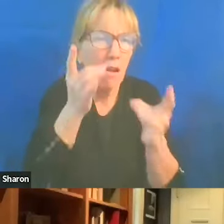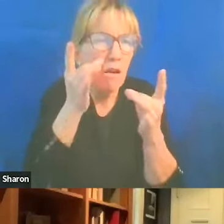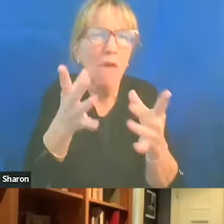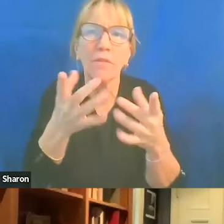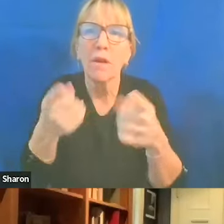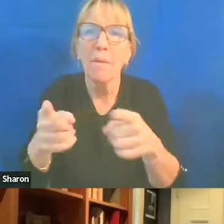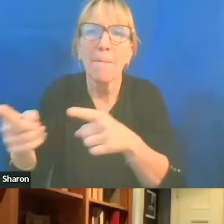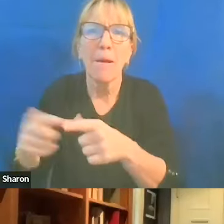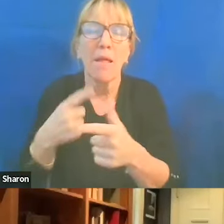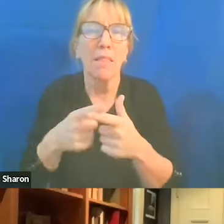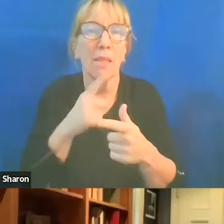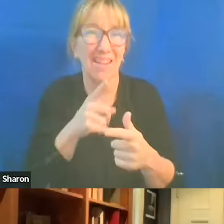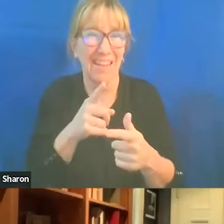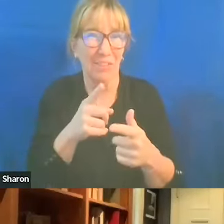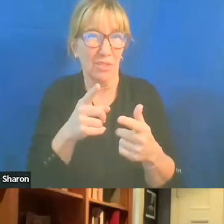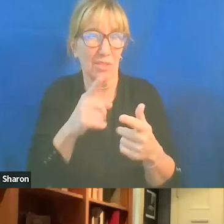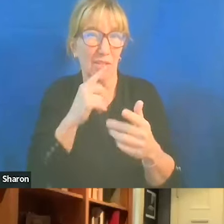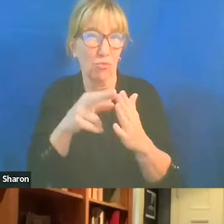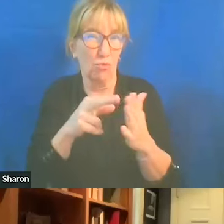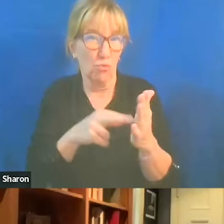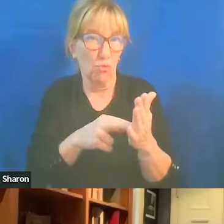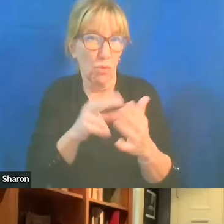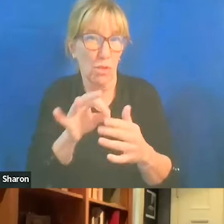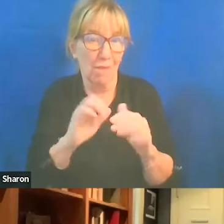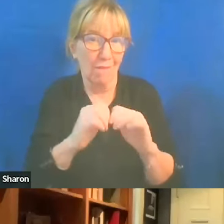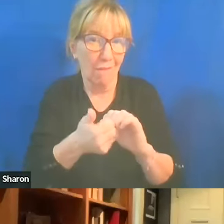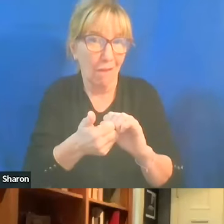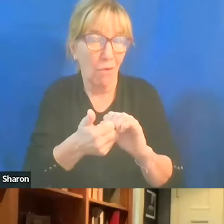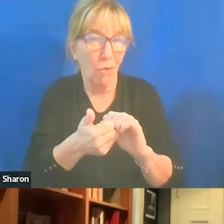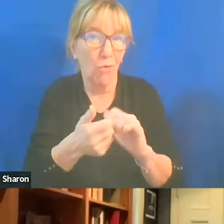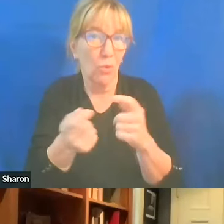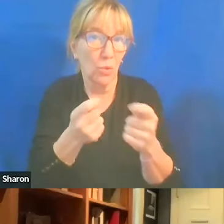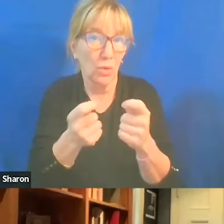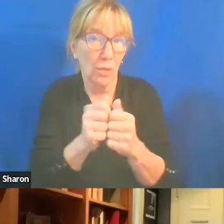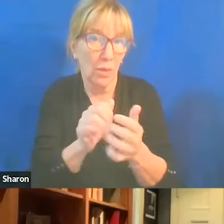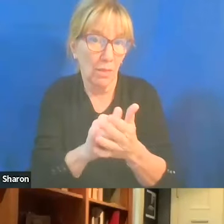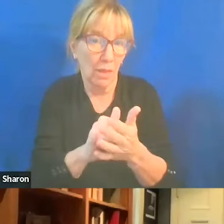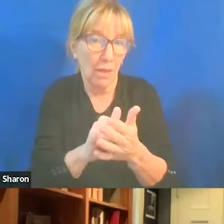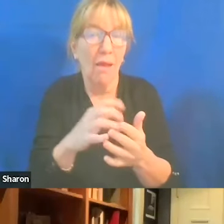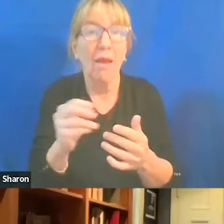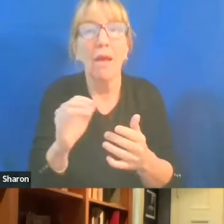And there's actually a rule of how you deal with these things, and it's the rules of war.